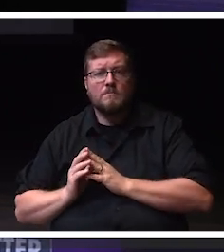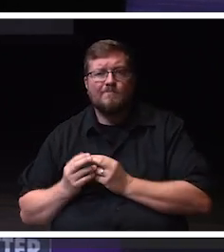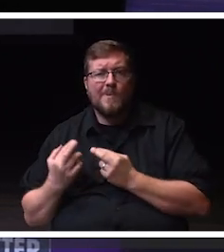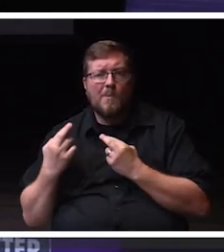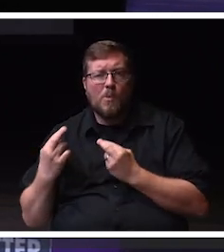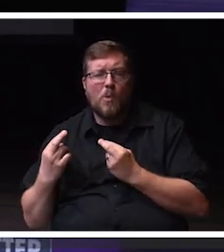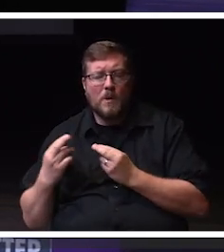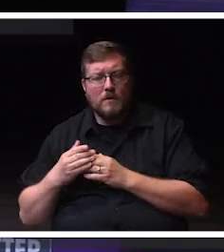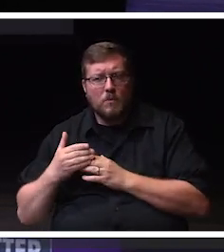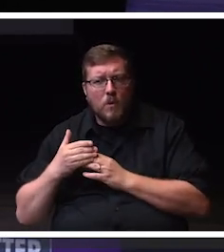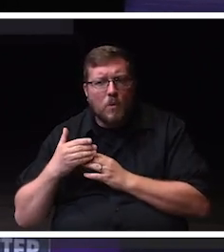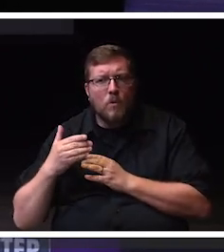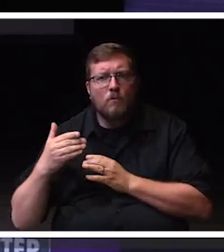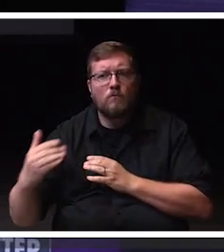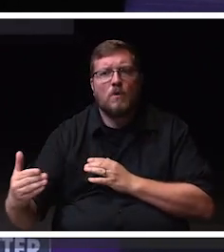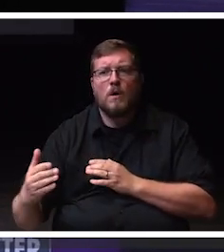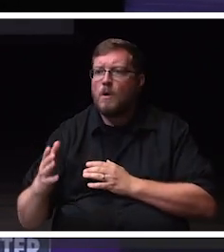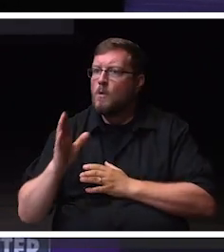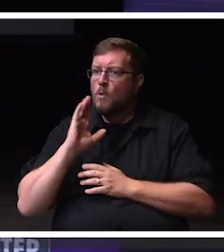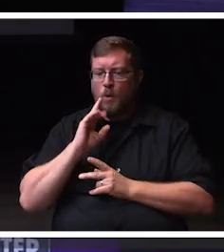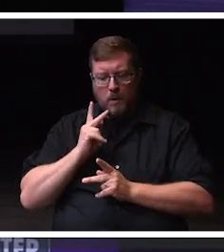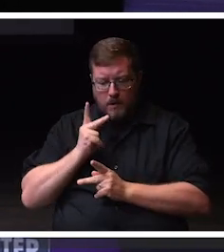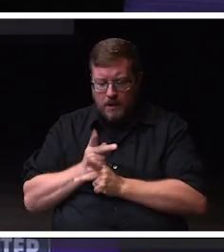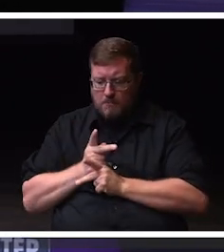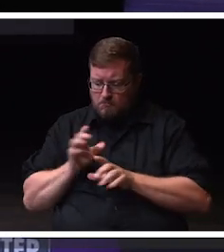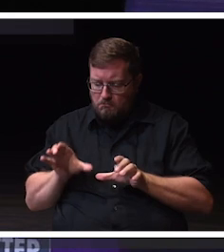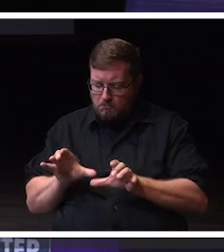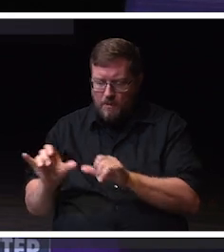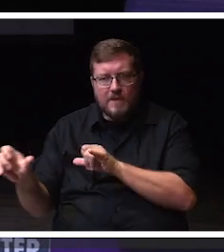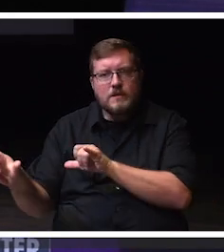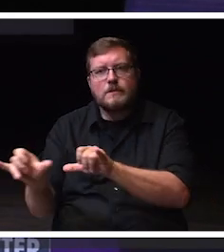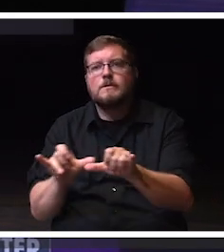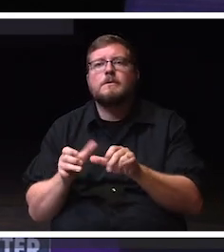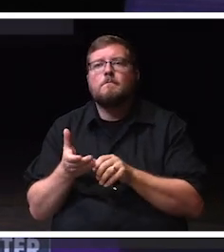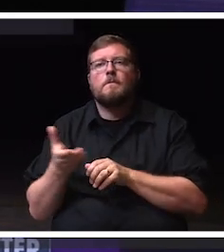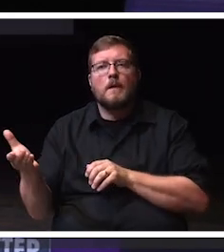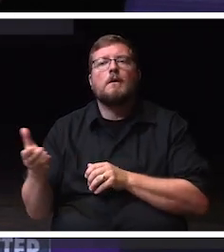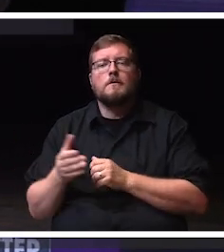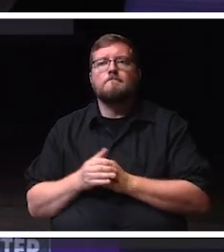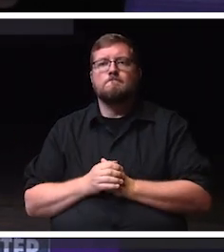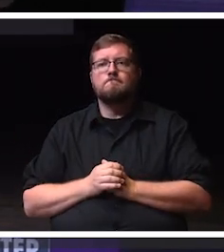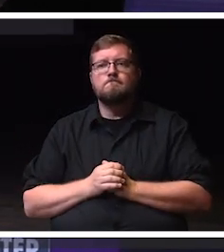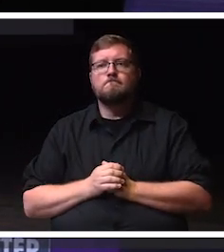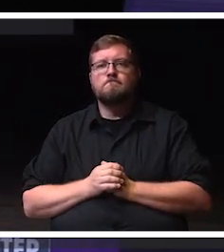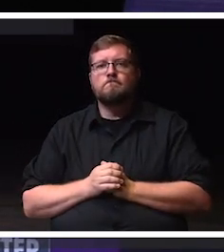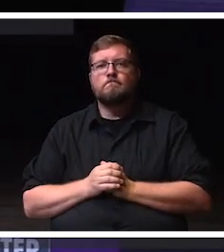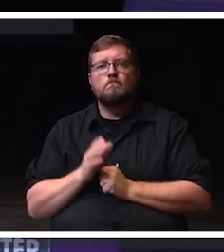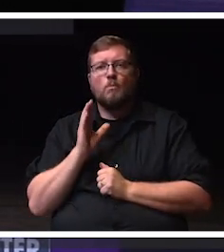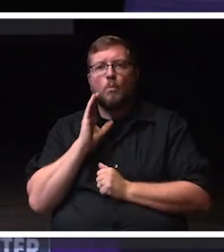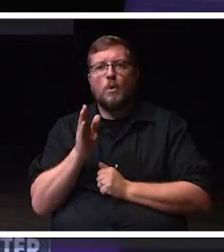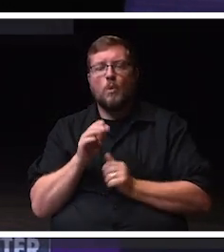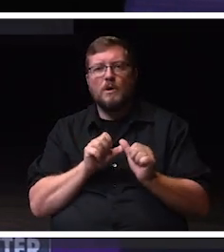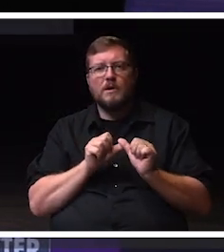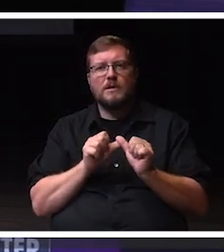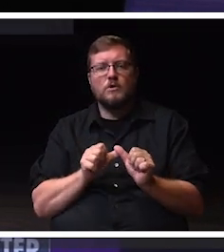in that same venue, that same space, that same pathway, that we will continue to do what we know